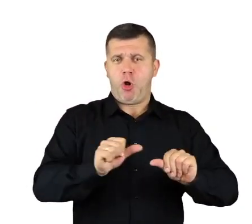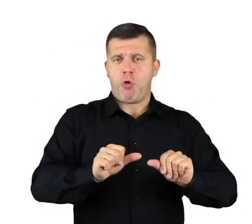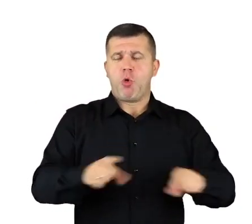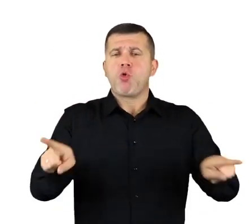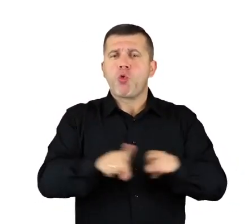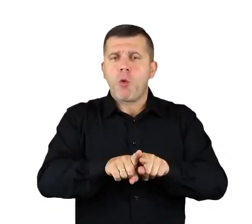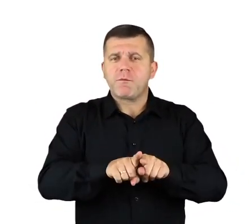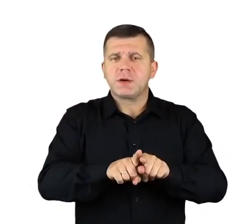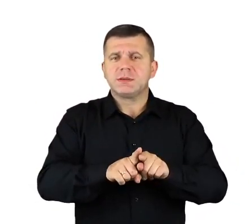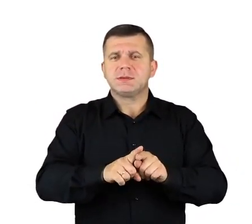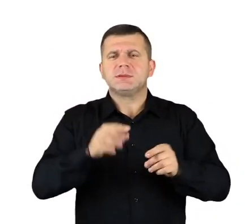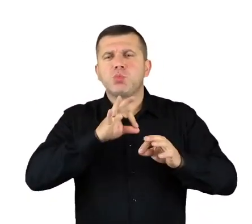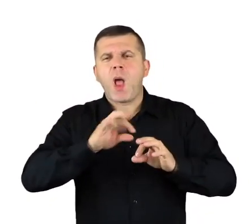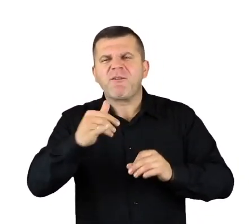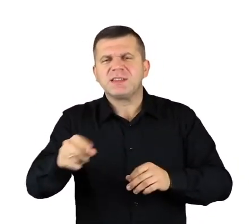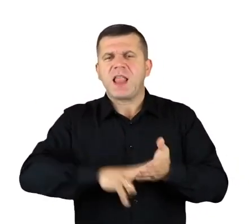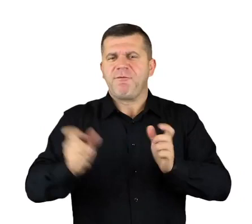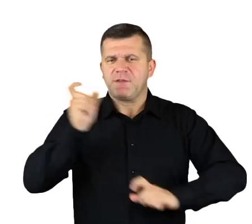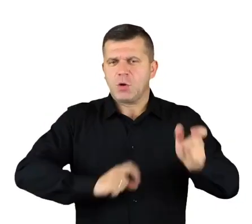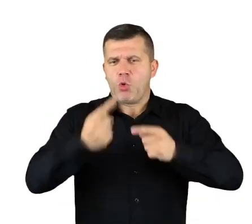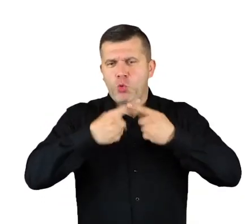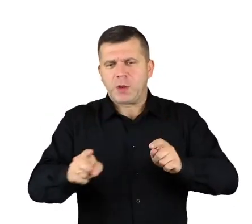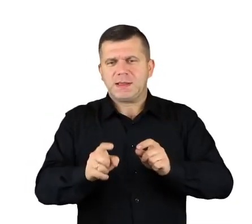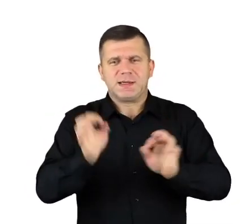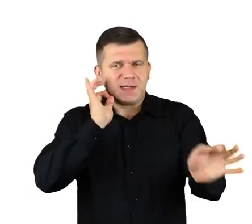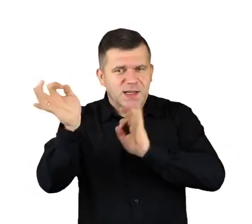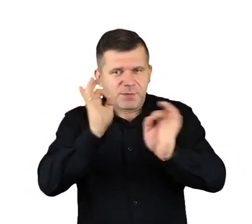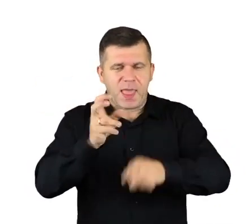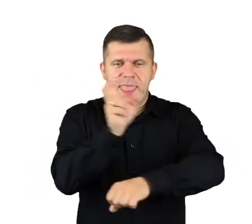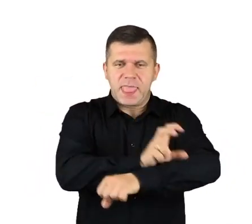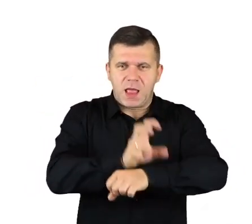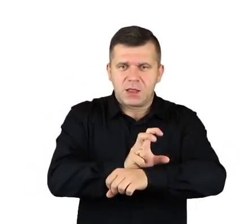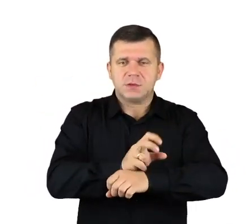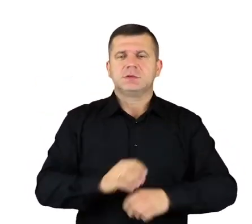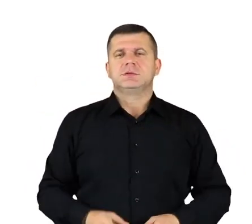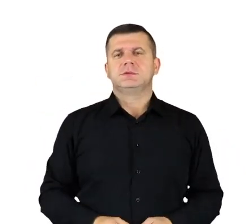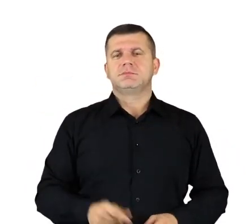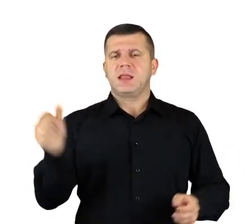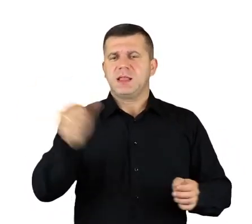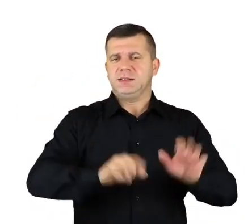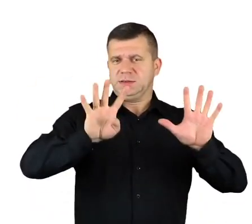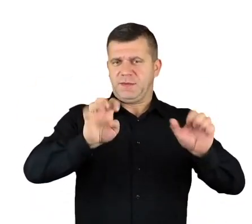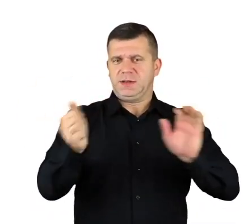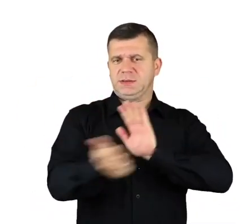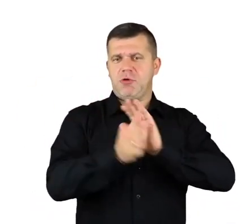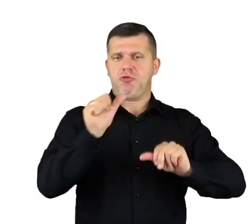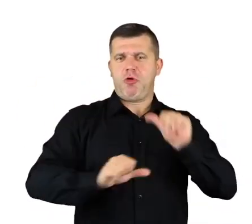and "Spław i spławnicy na Wiśle. Krótki zarys historyczno- techniczny i obyczajowy" from 1916.